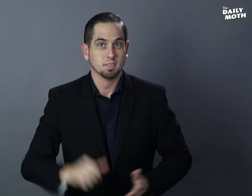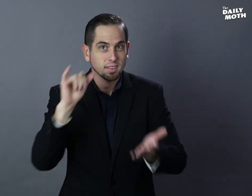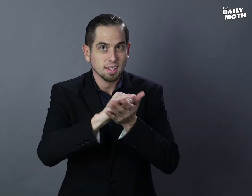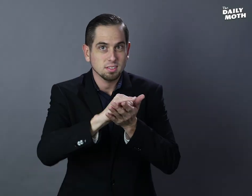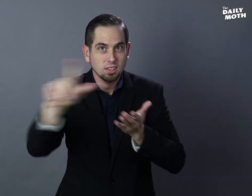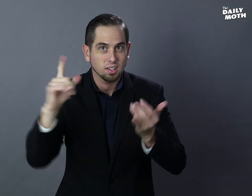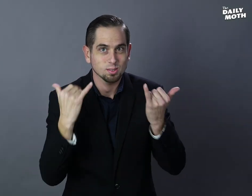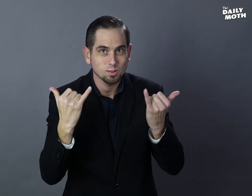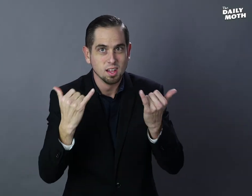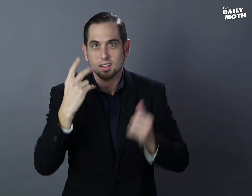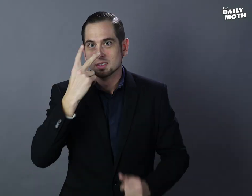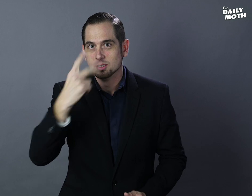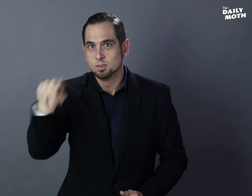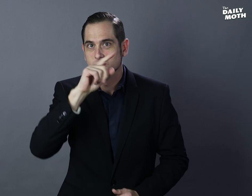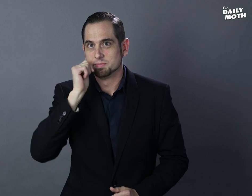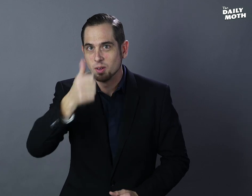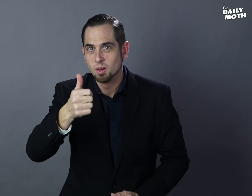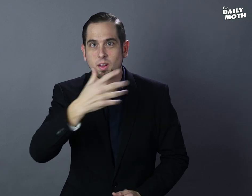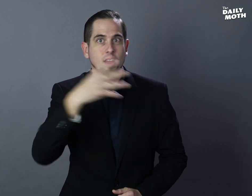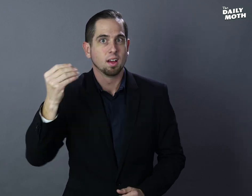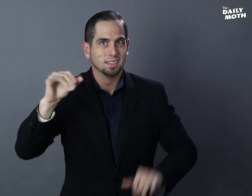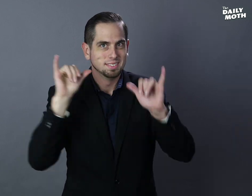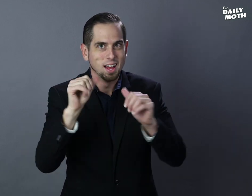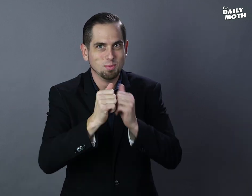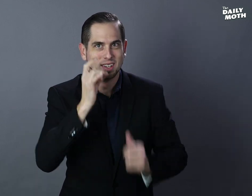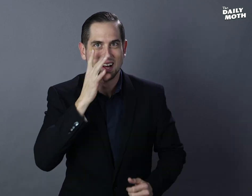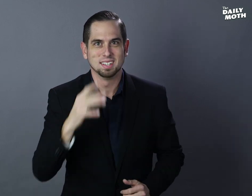That is all for today! See you tomorrow and stay with the light!